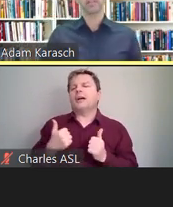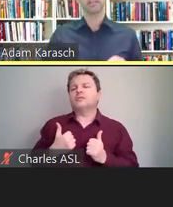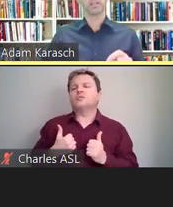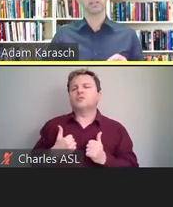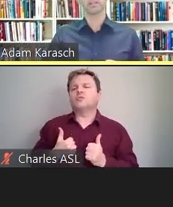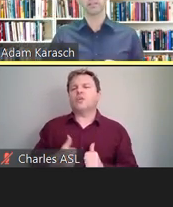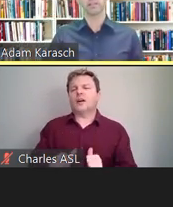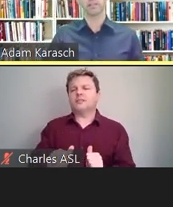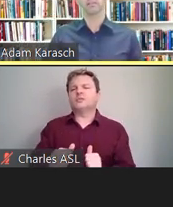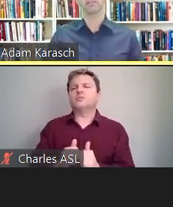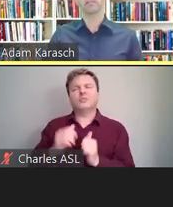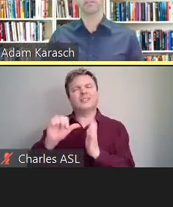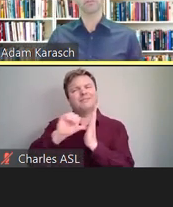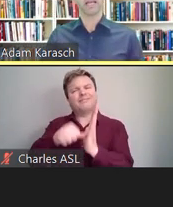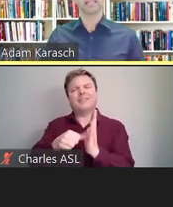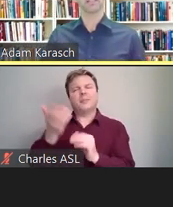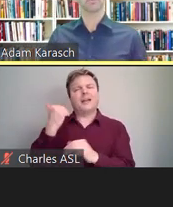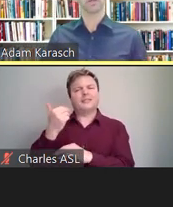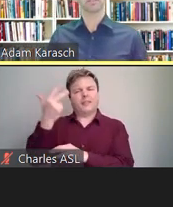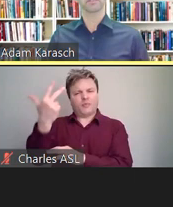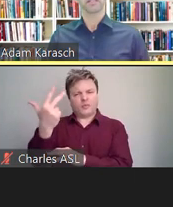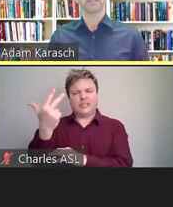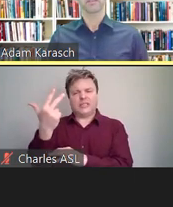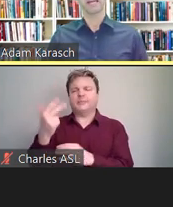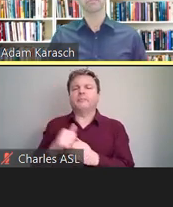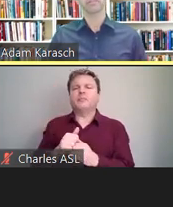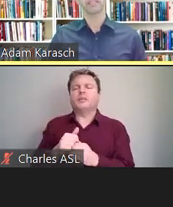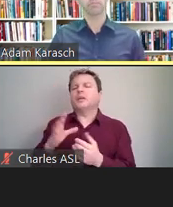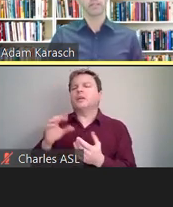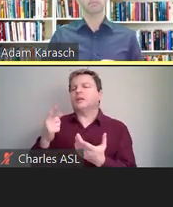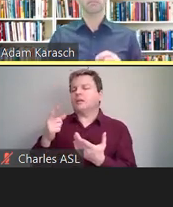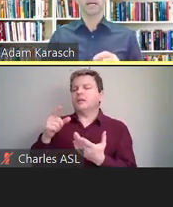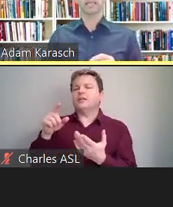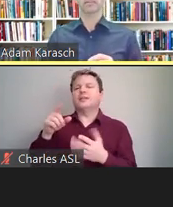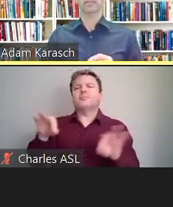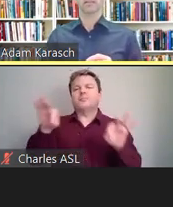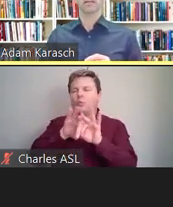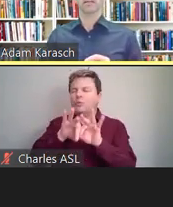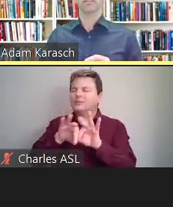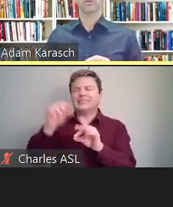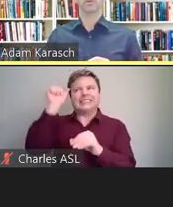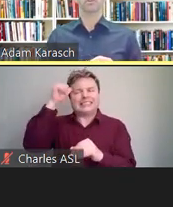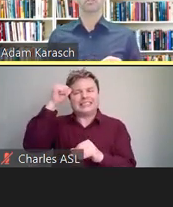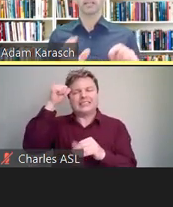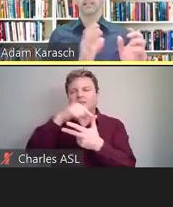especially in the third basket, was that you have to keep in mind that when you're selecting